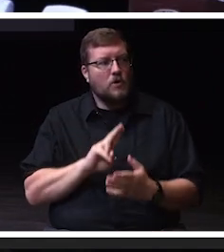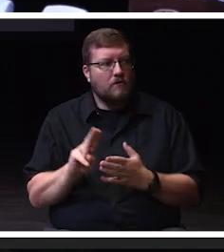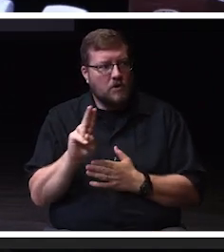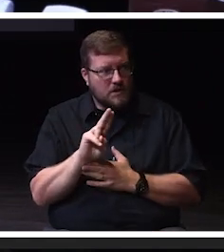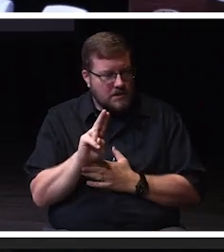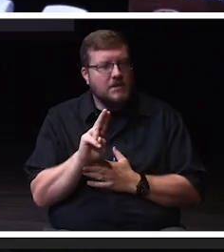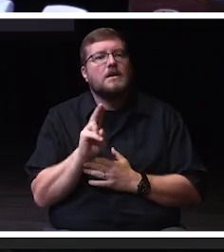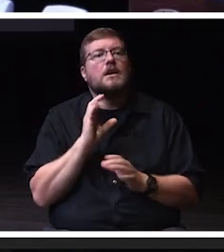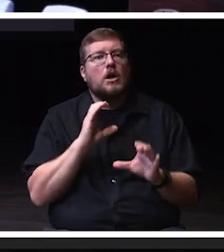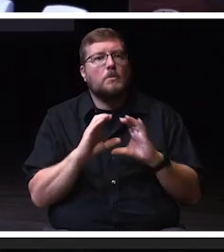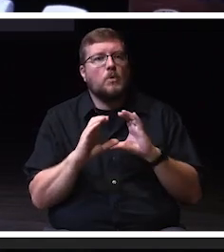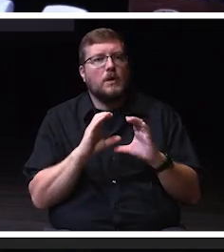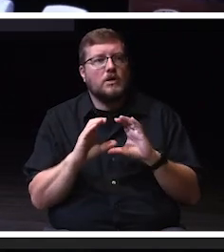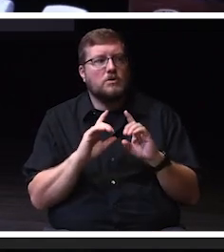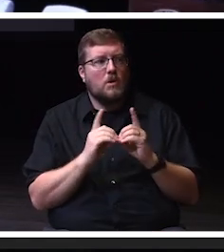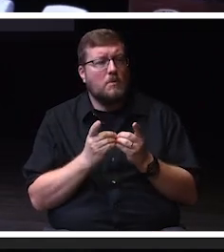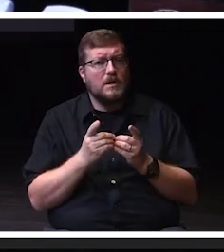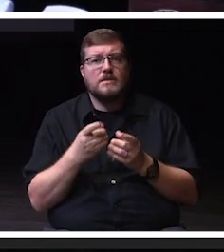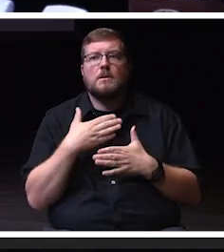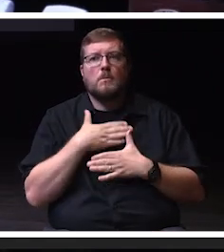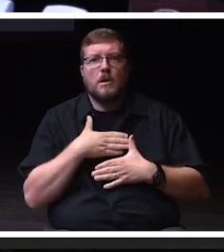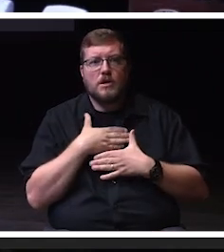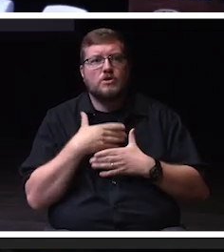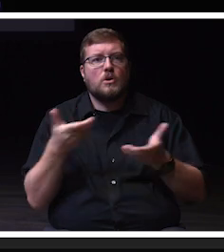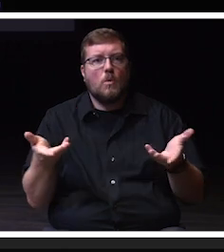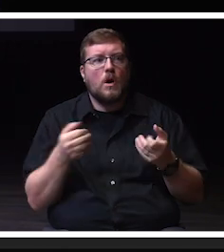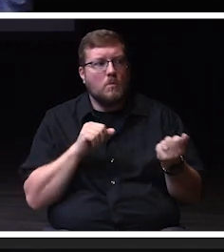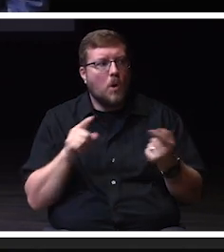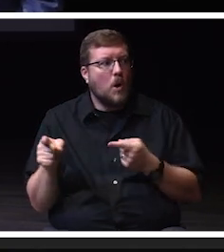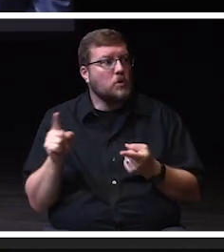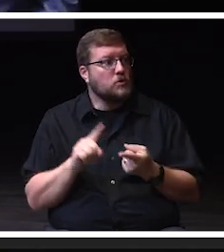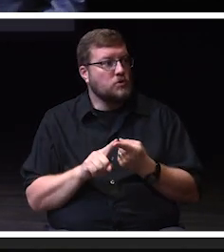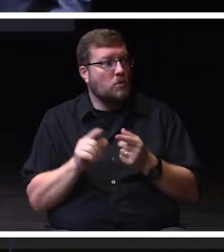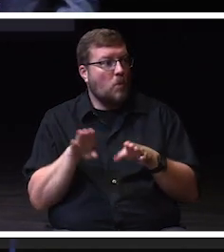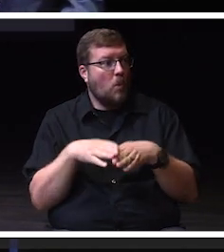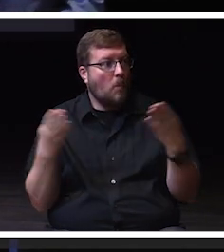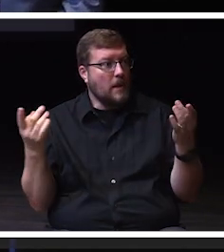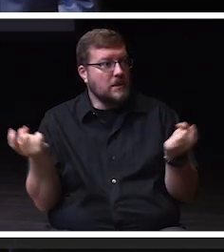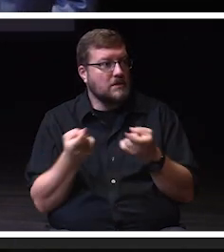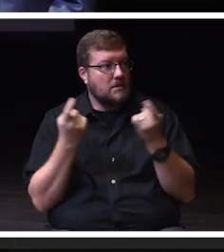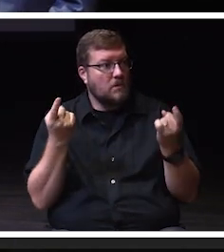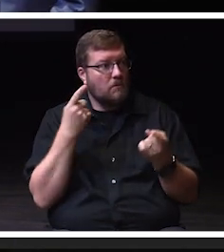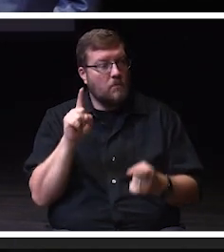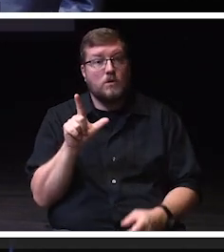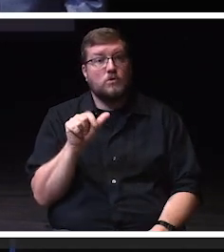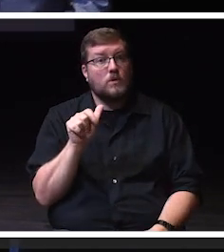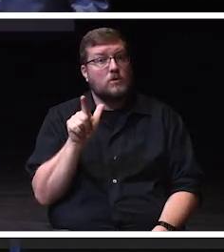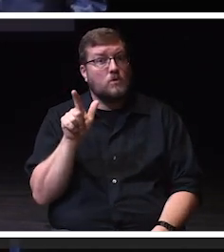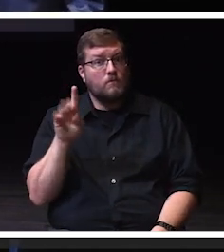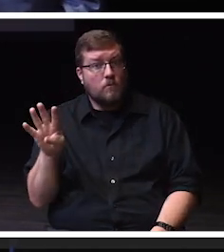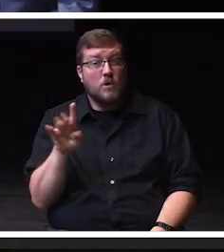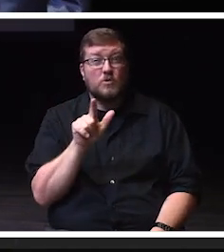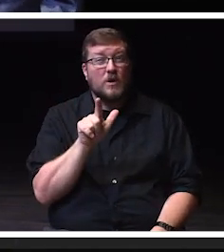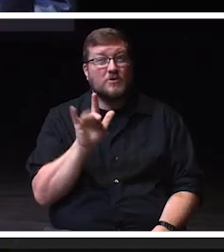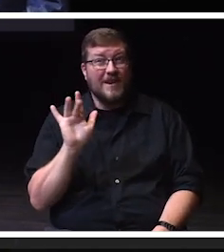and it is a pleasure to welcome you to the Opening Celebration for the 2024-2025